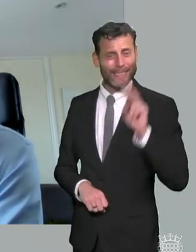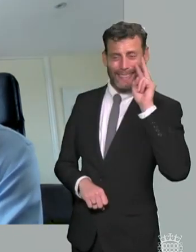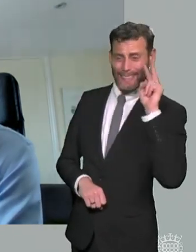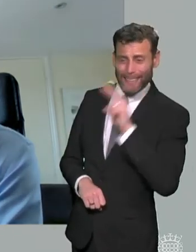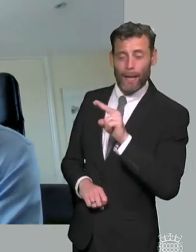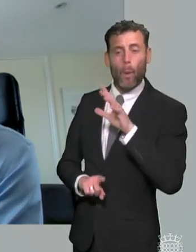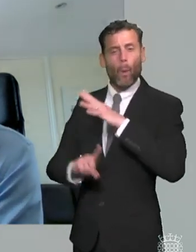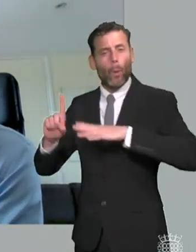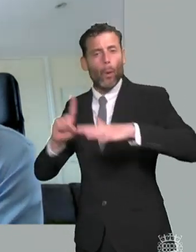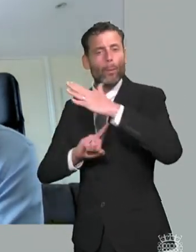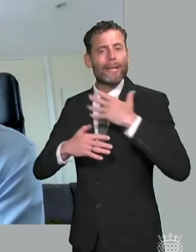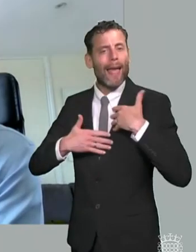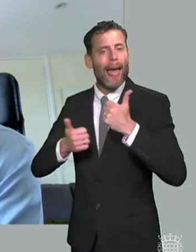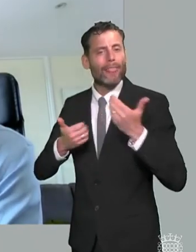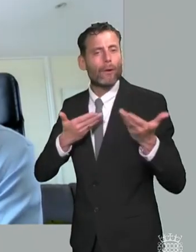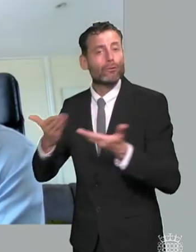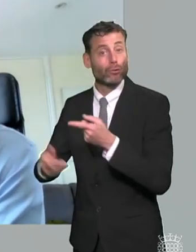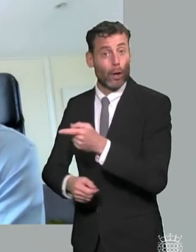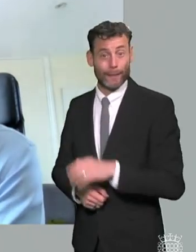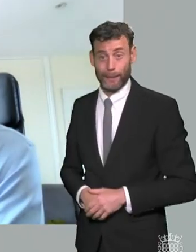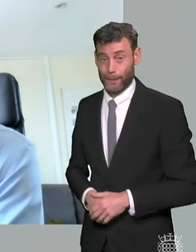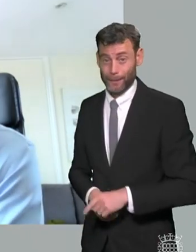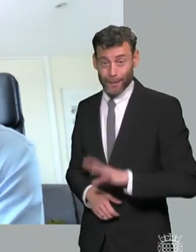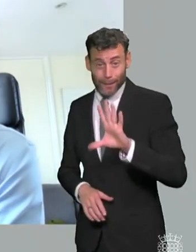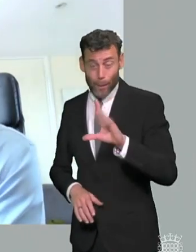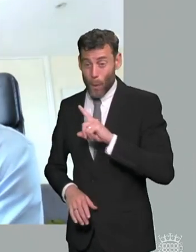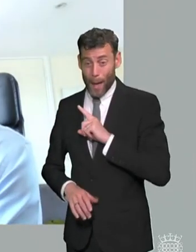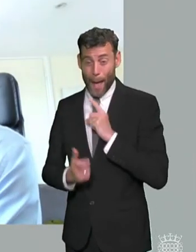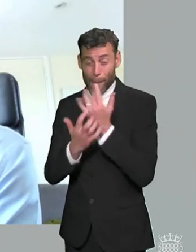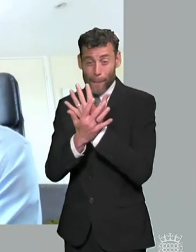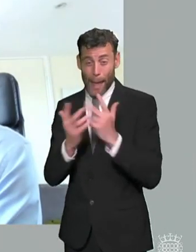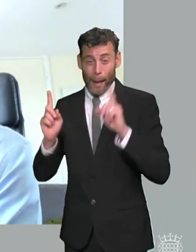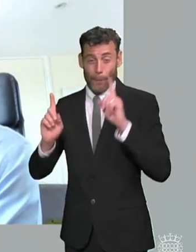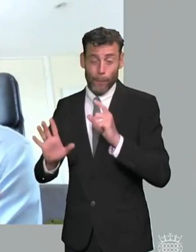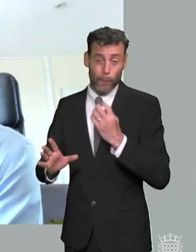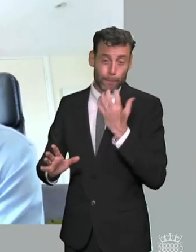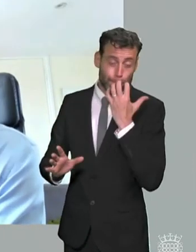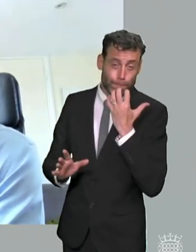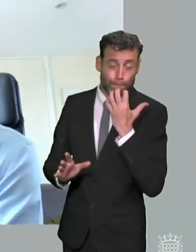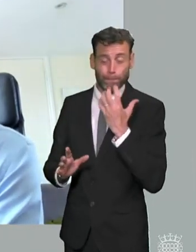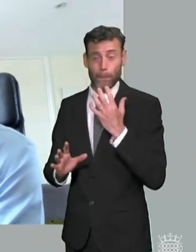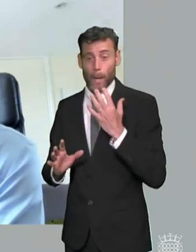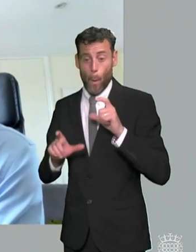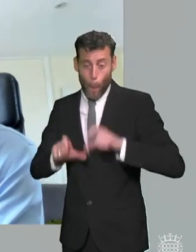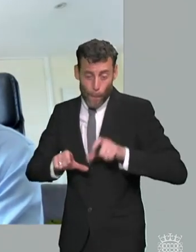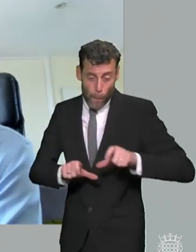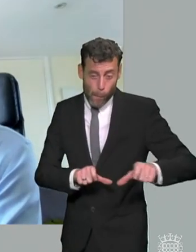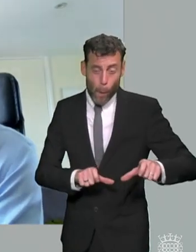other day we're facing a tsunami of unmet needs now and we're seeing a backlog that